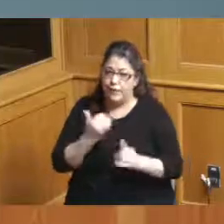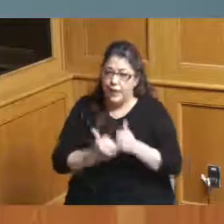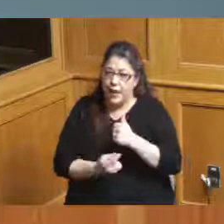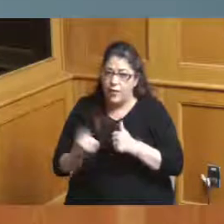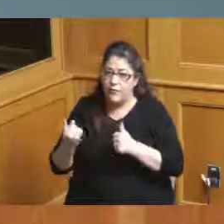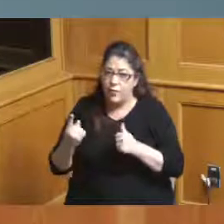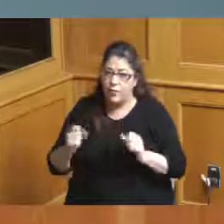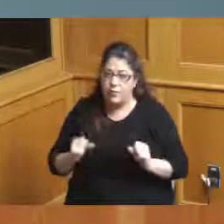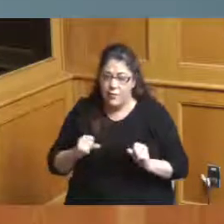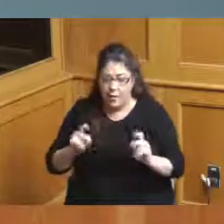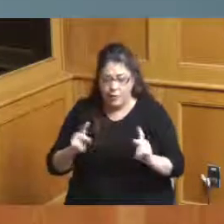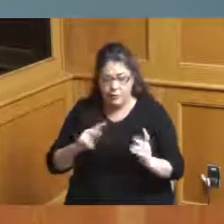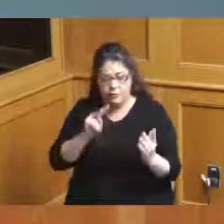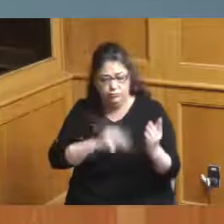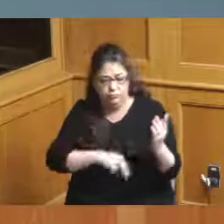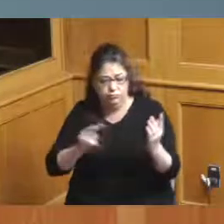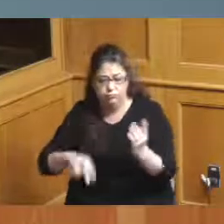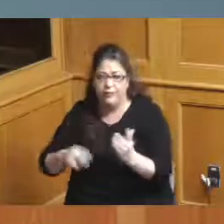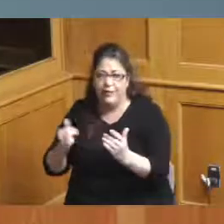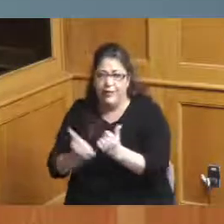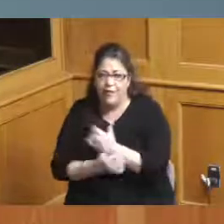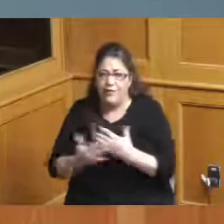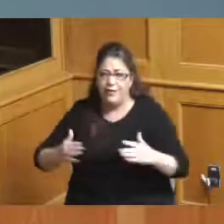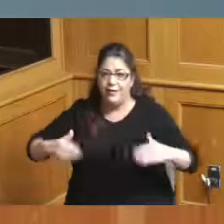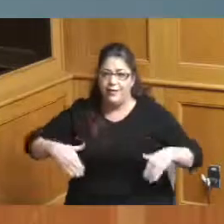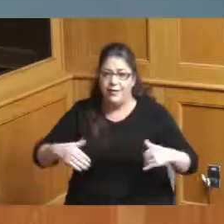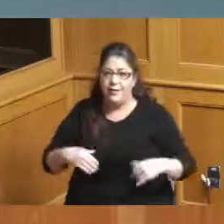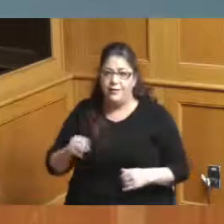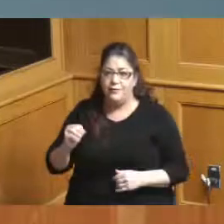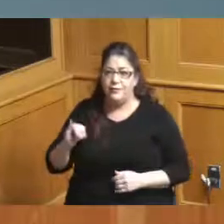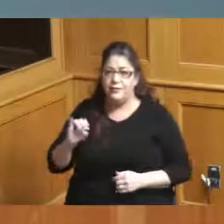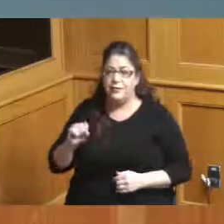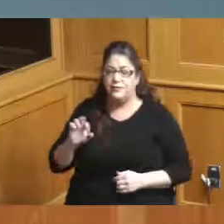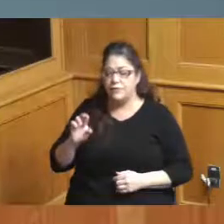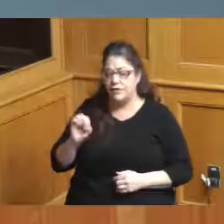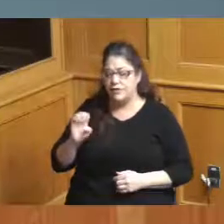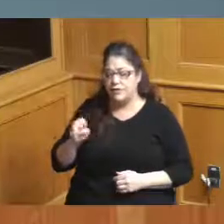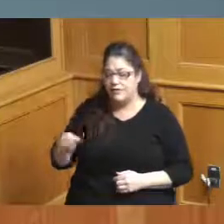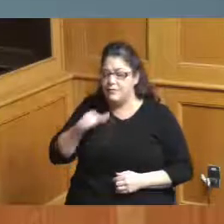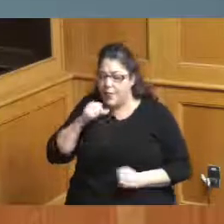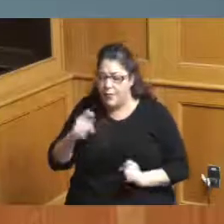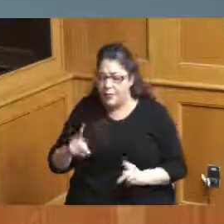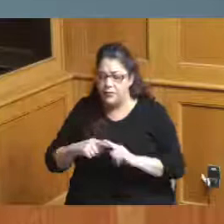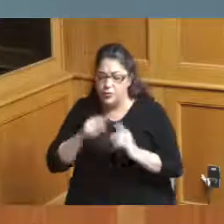an opportunity or Mrs Reece has not had the opportunity to look at everywhere as on this